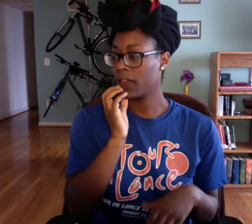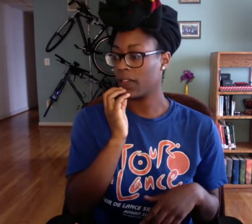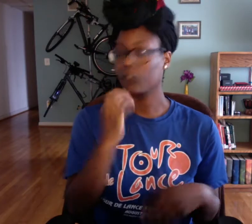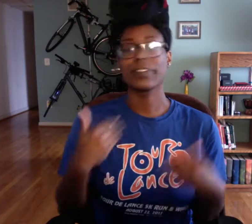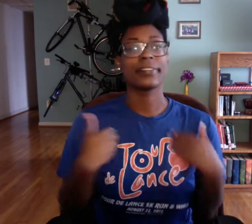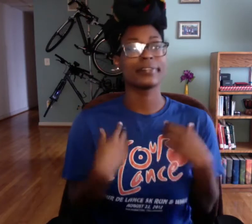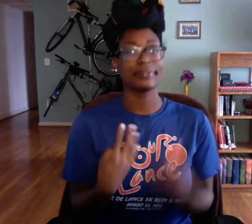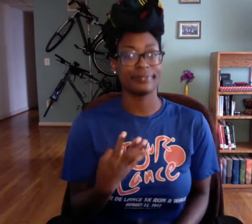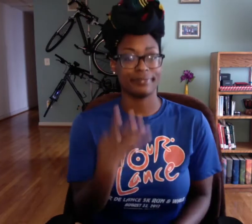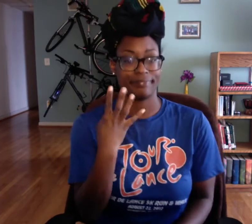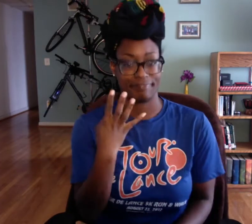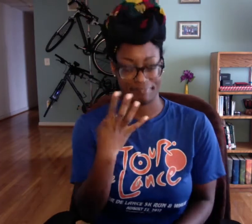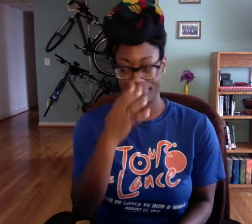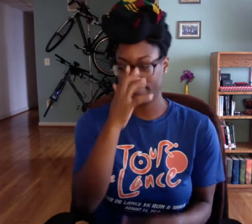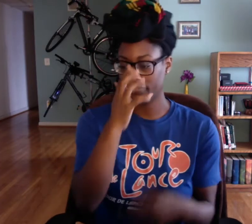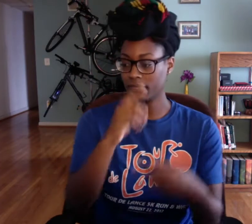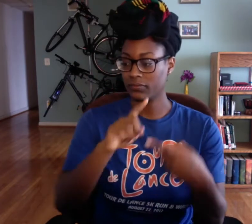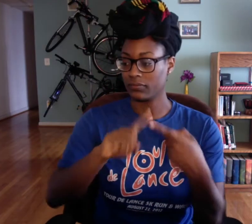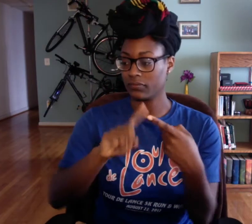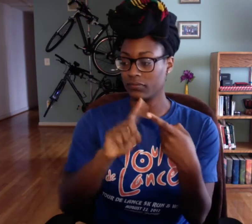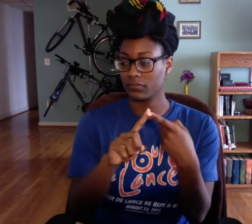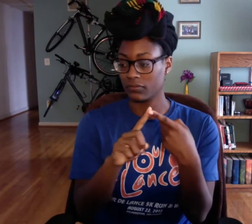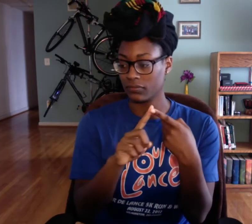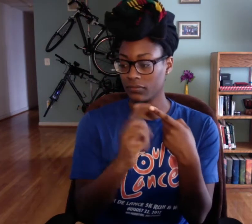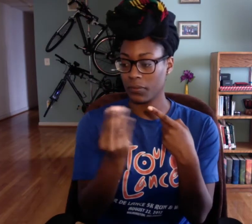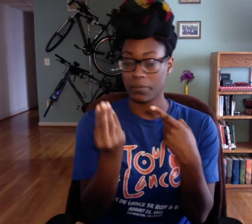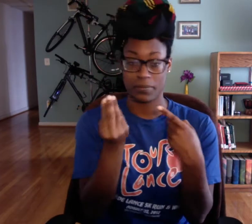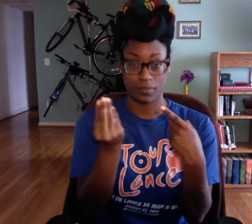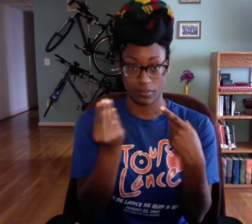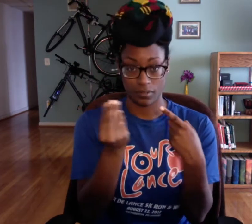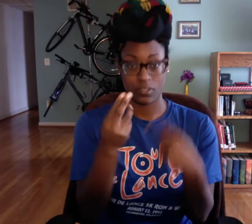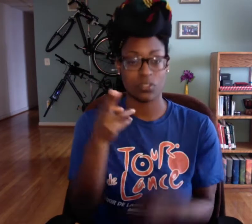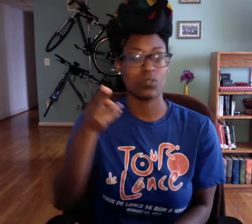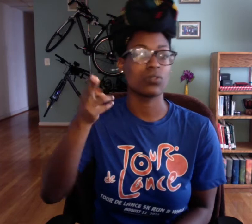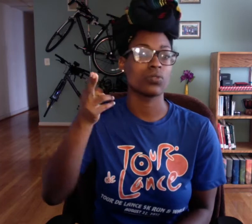So my classes I have a total of 4.